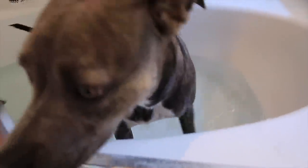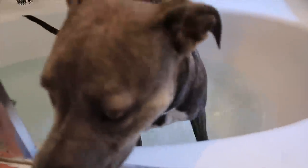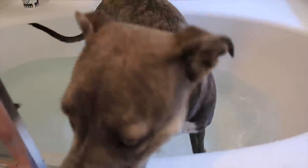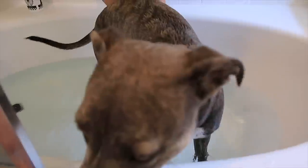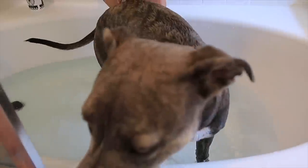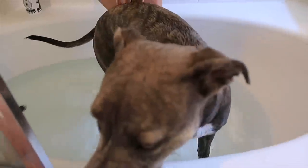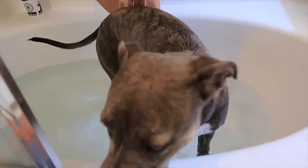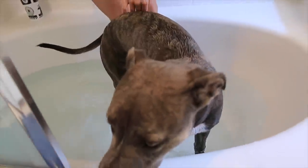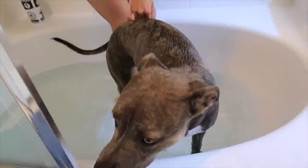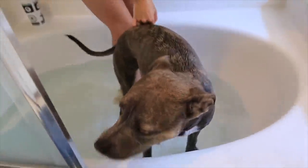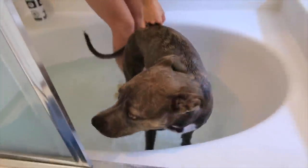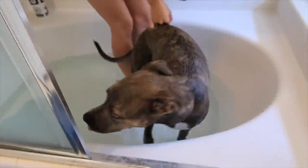E:sit baby